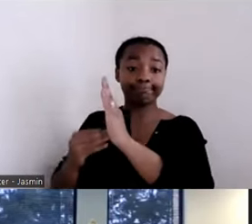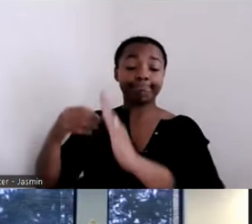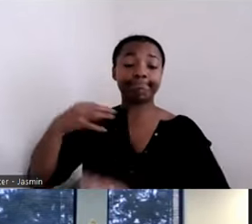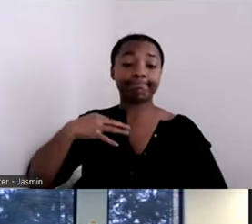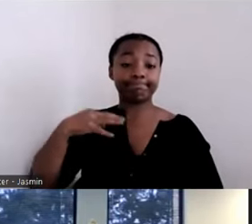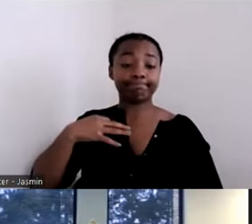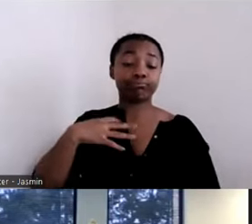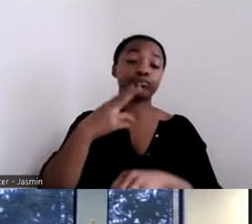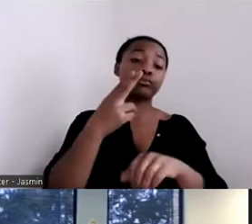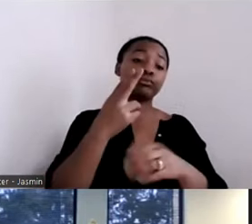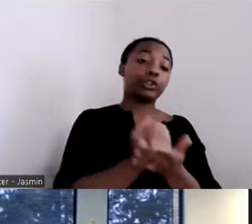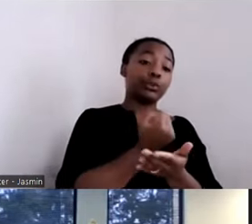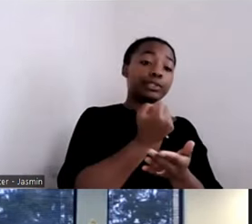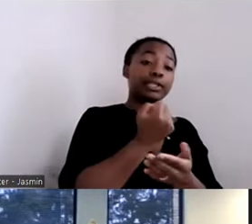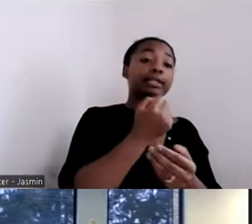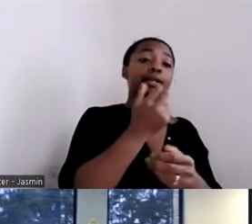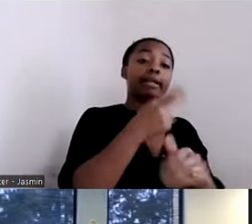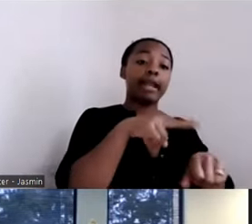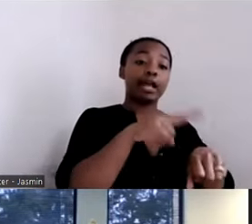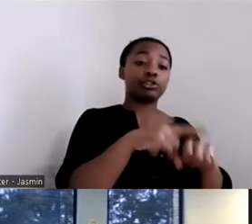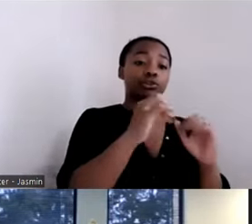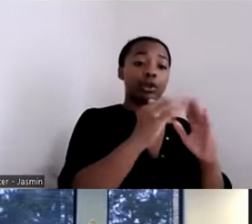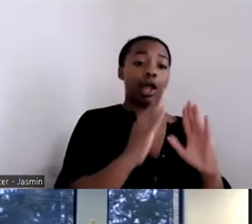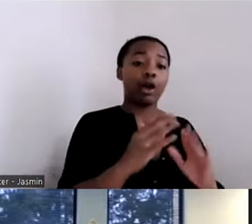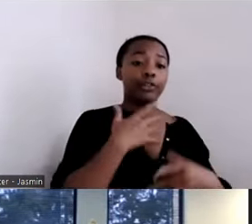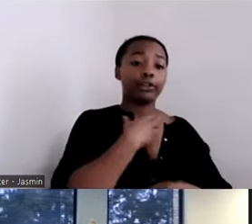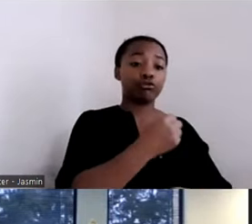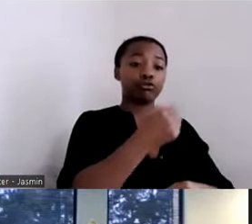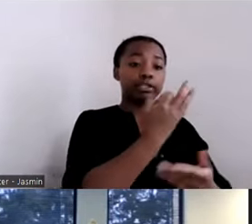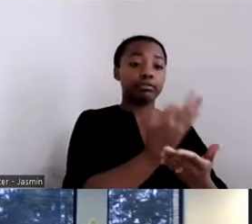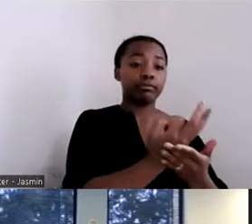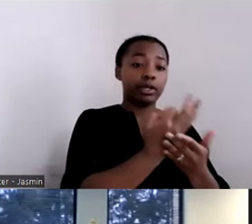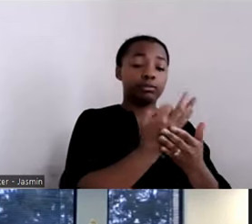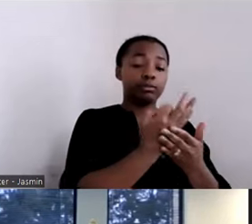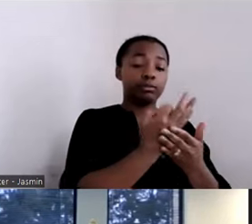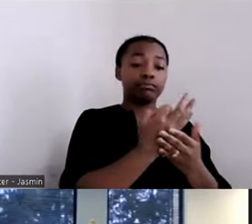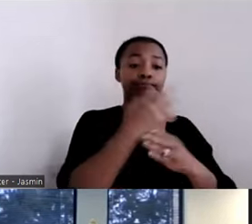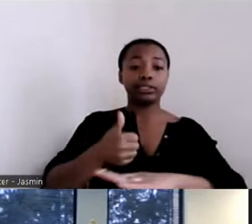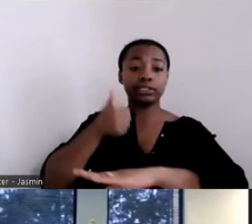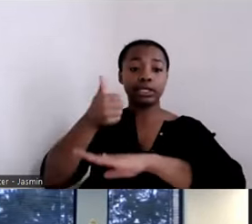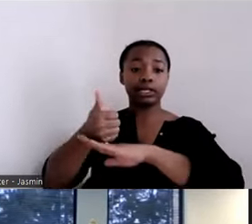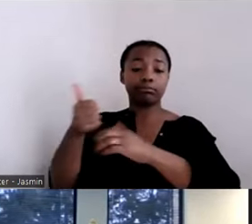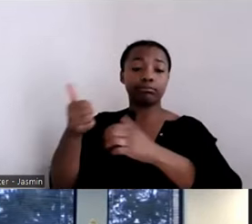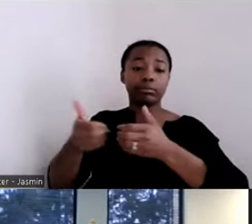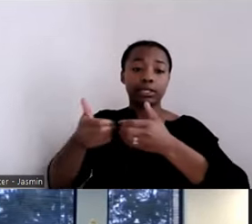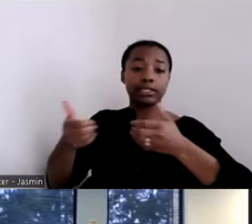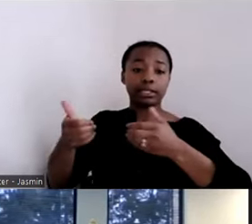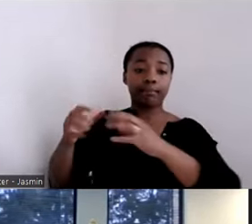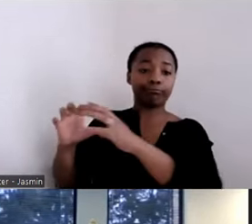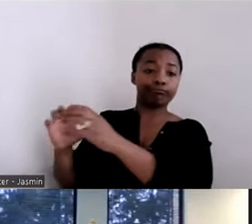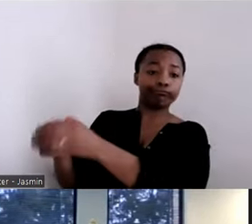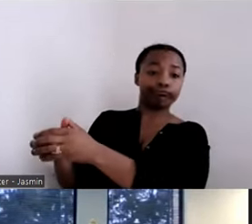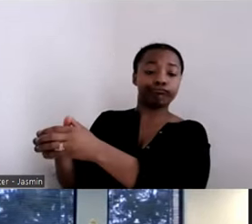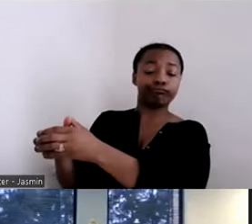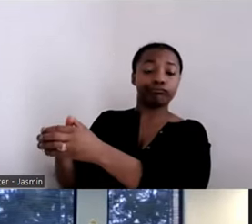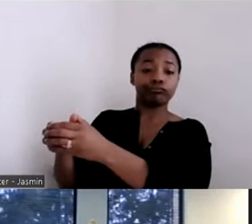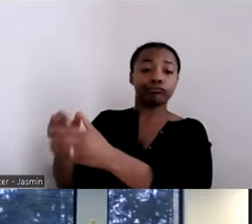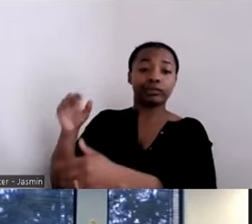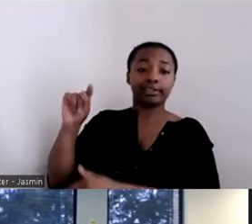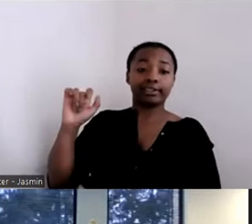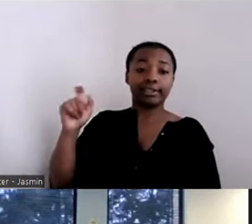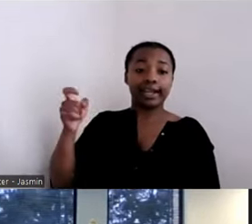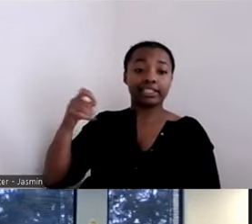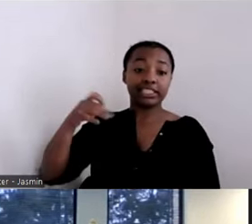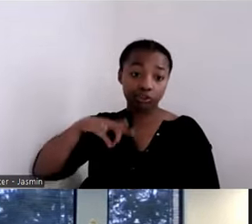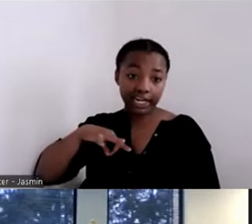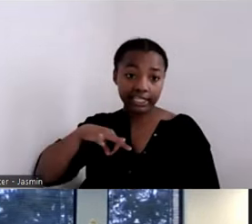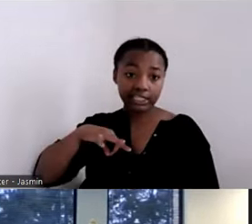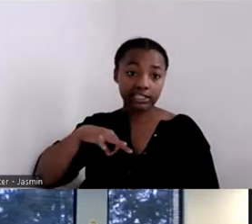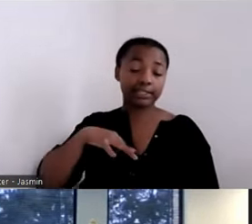Fund and setting aside units in tax credit and bond properties for people across